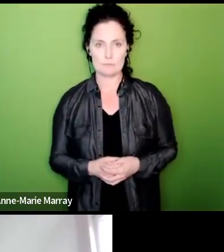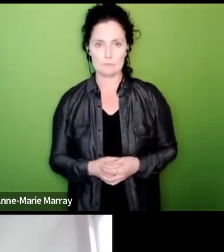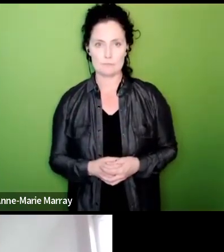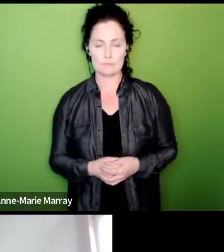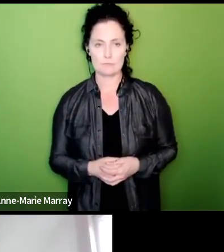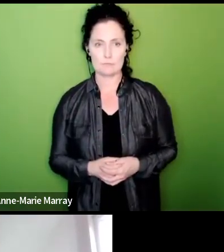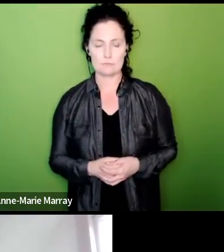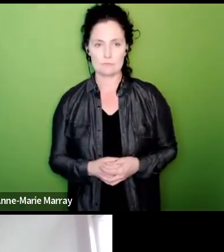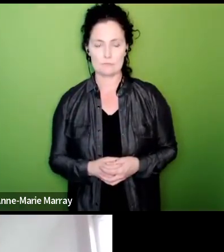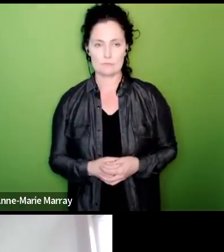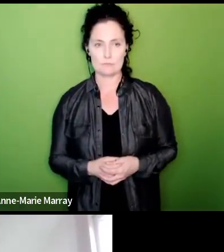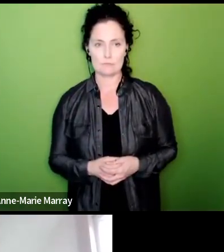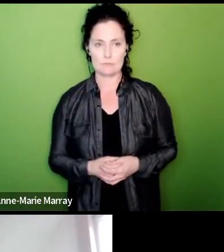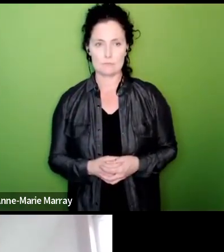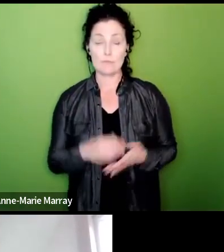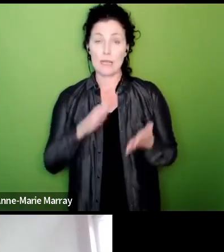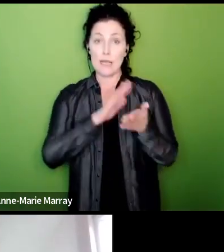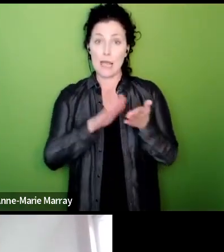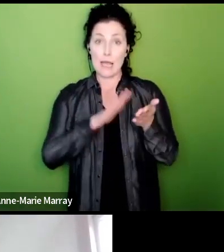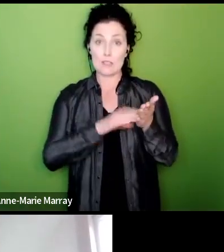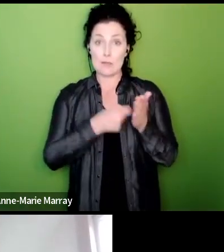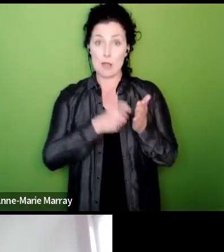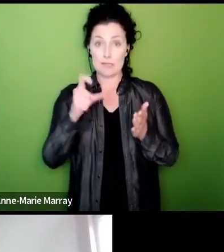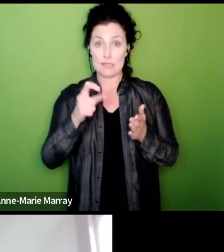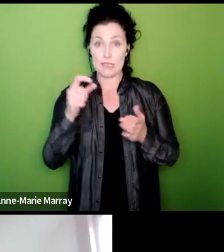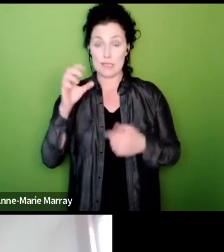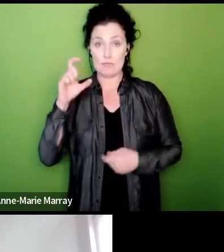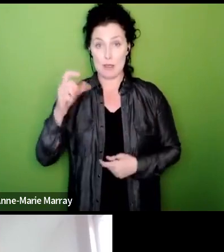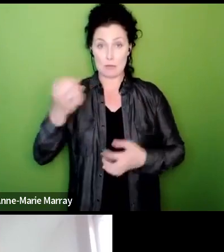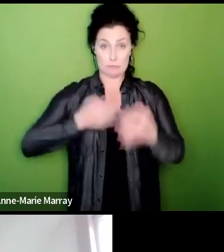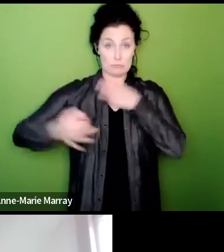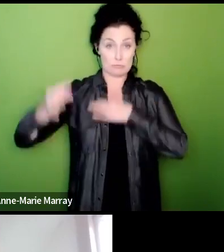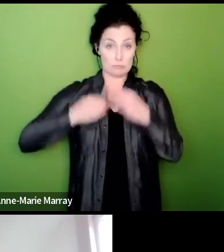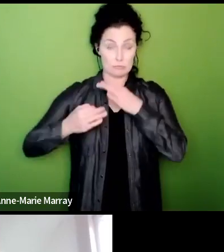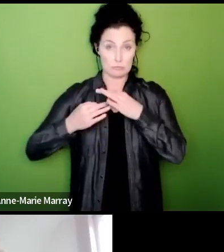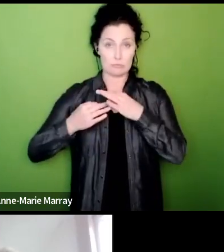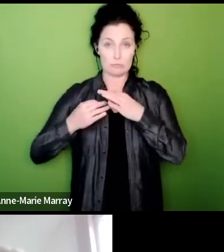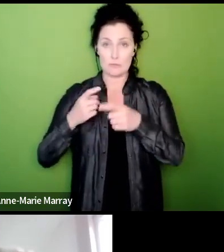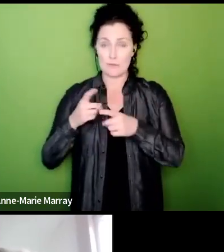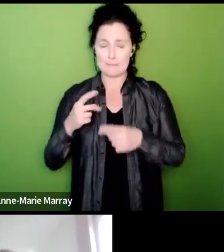coming through to me from HMRC reps and our members saying how absolutely gutted they are